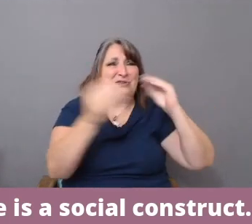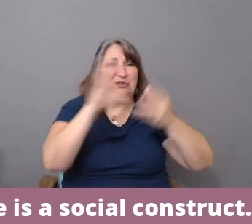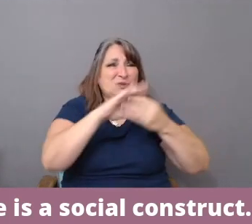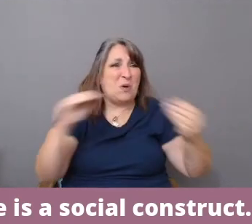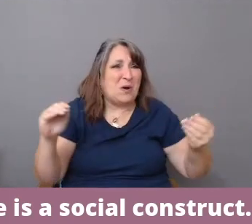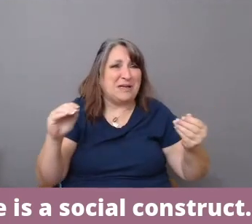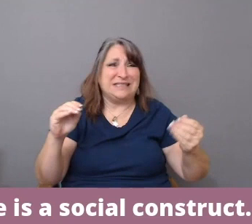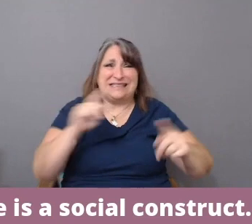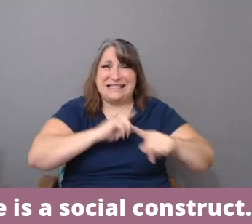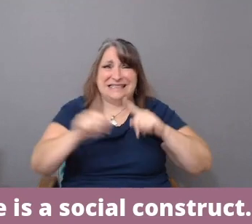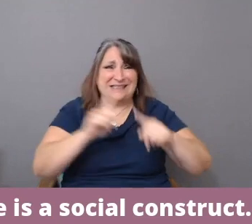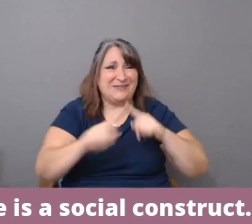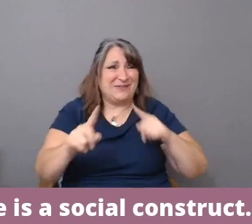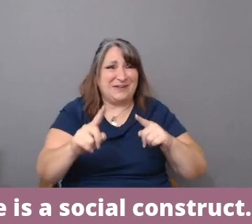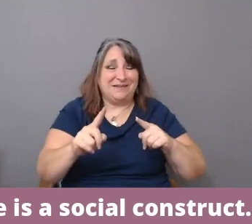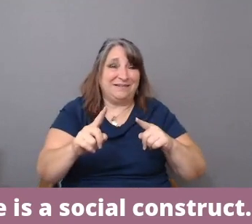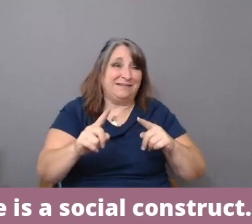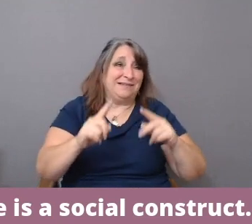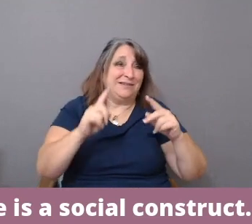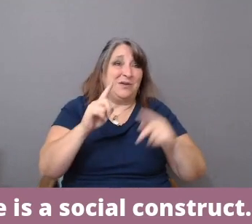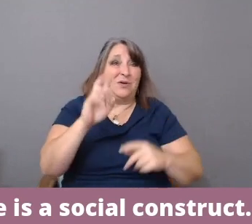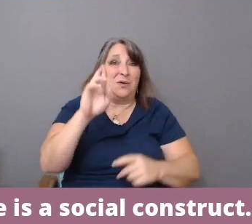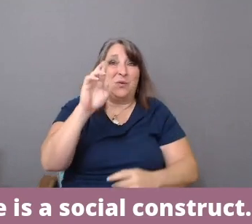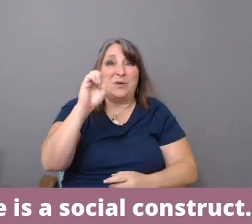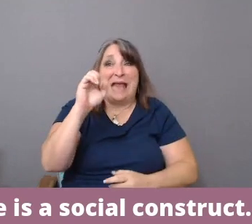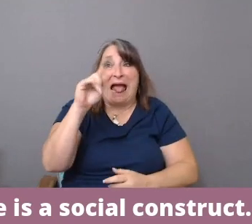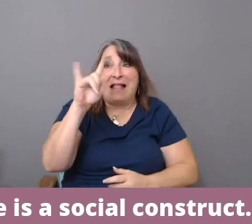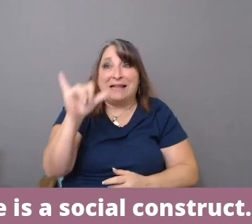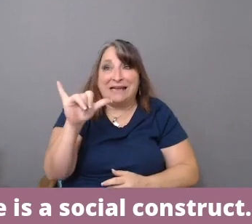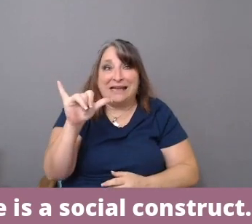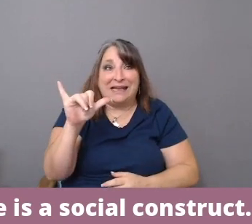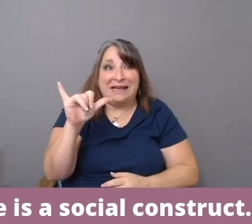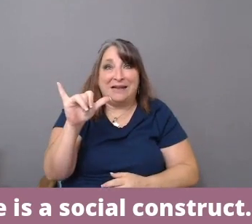where race is not a factor.